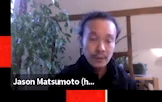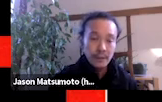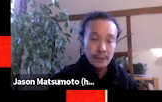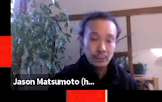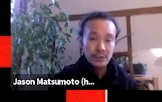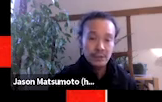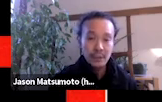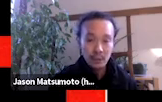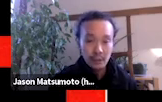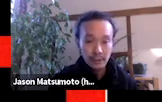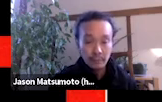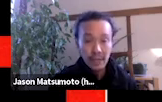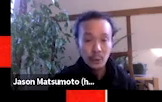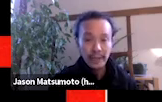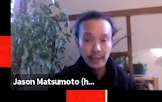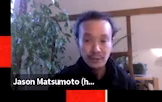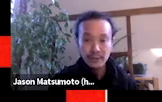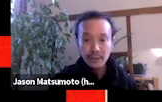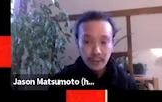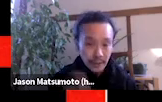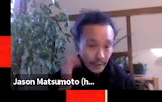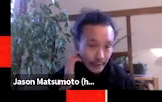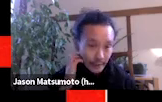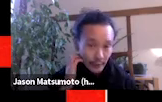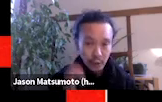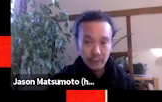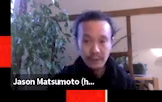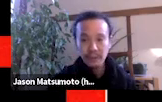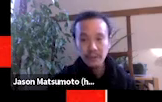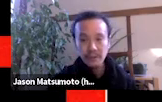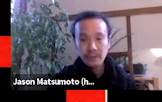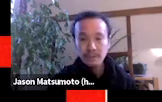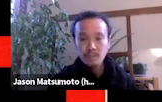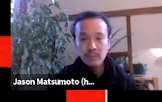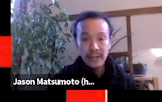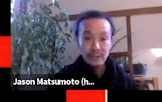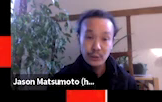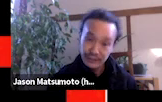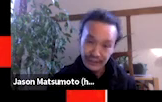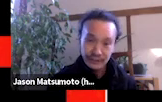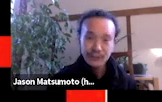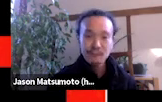It's a project that we're calling Empowering Action. And the purpose of the project, as noted in title,